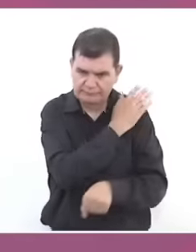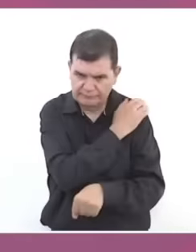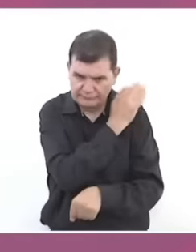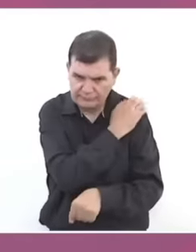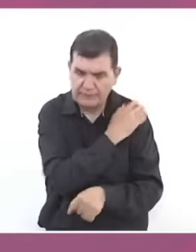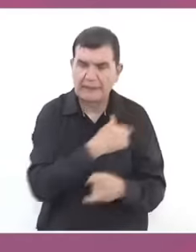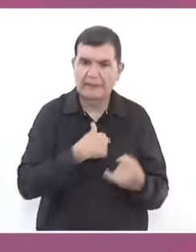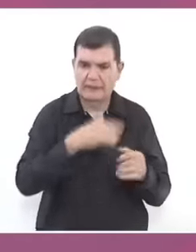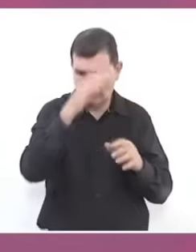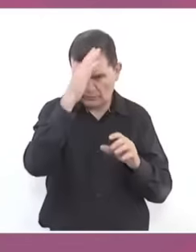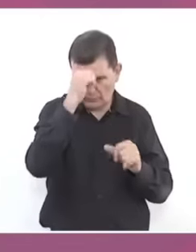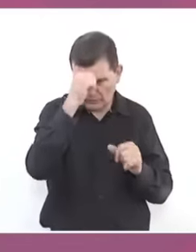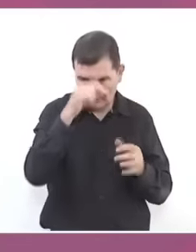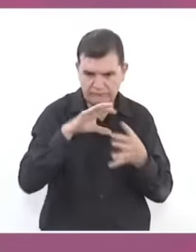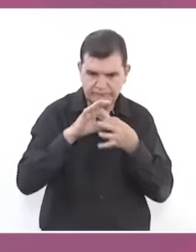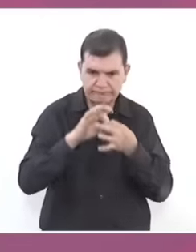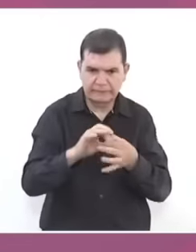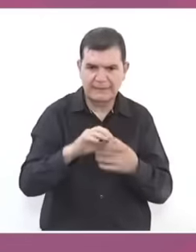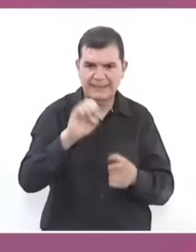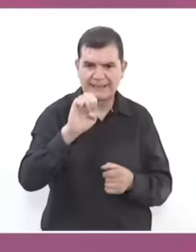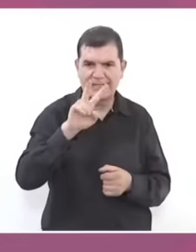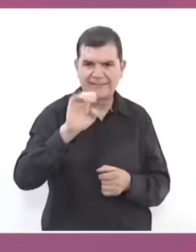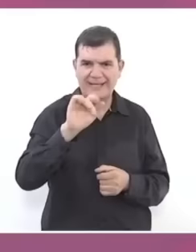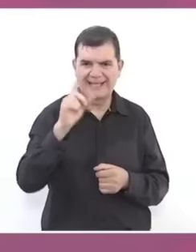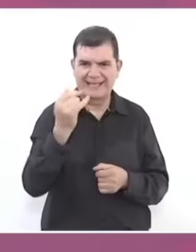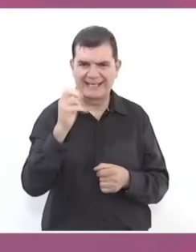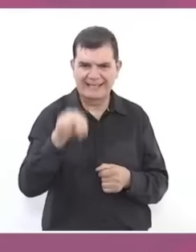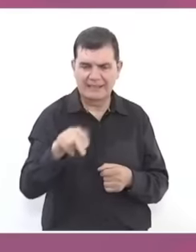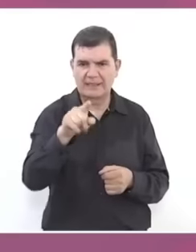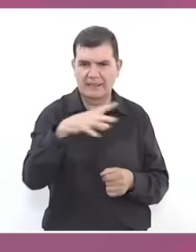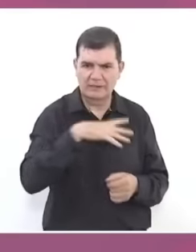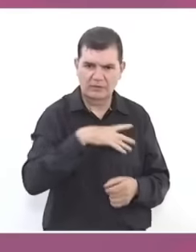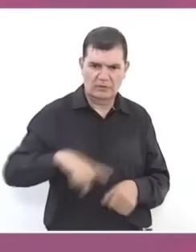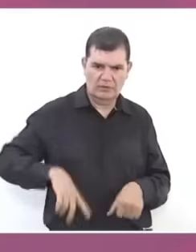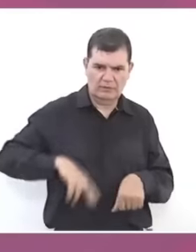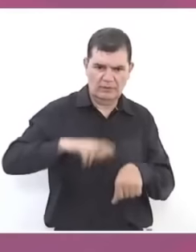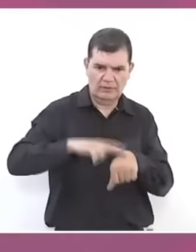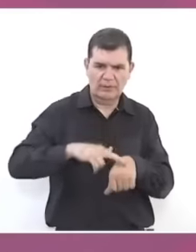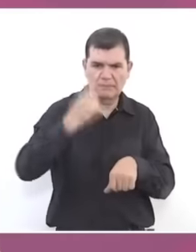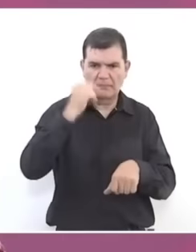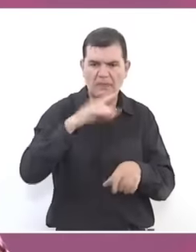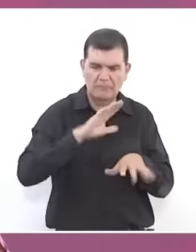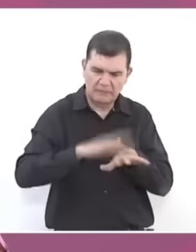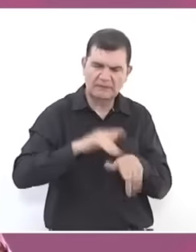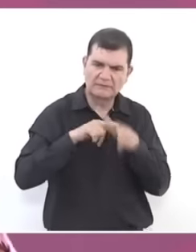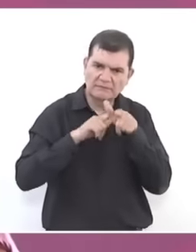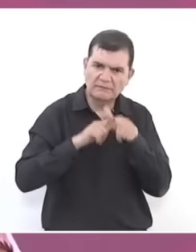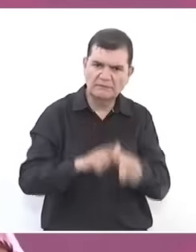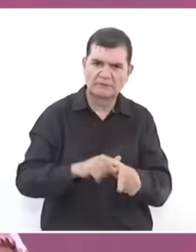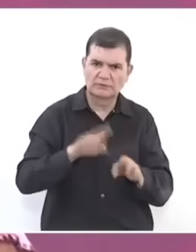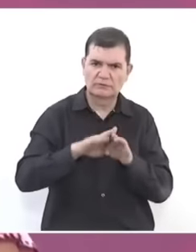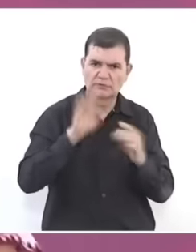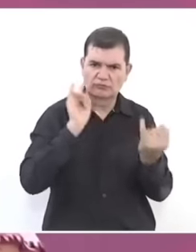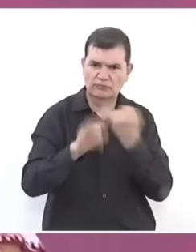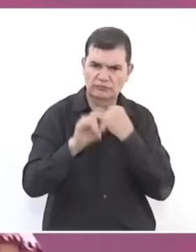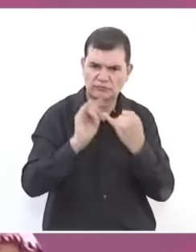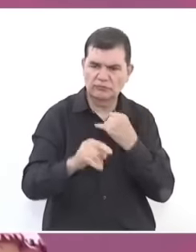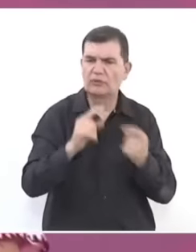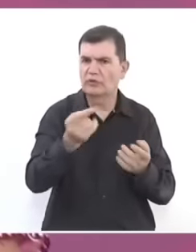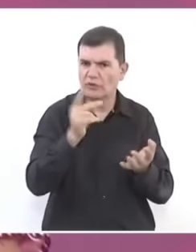agree with Evely and the governor to see the continuity of these roads in addition to